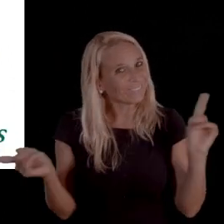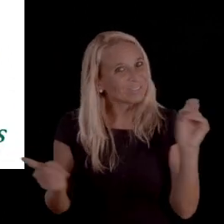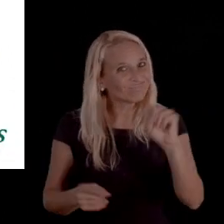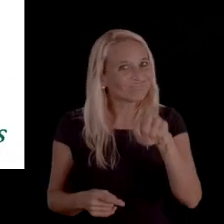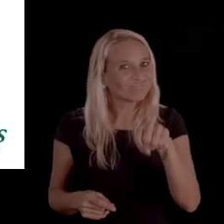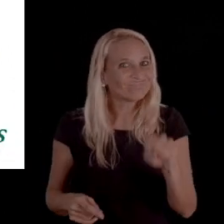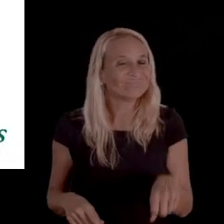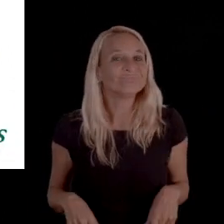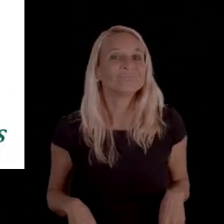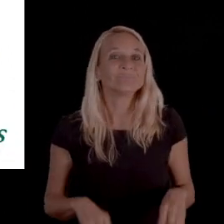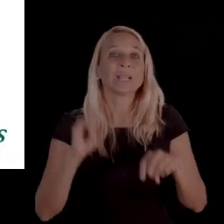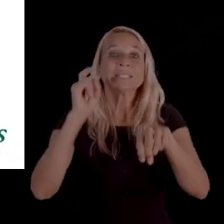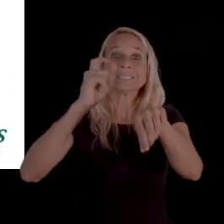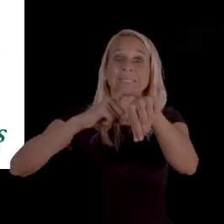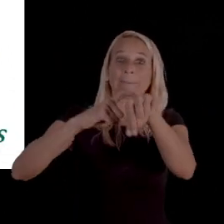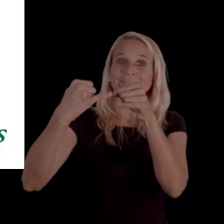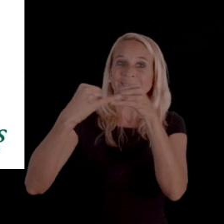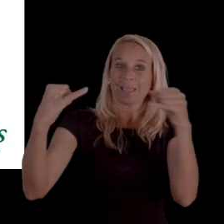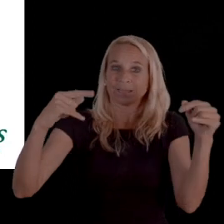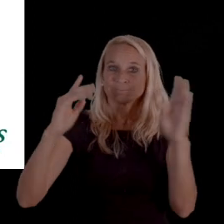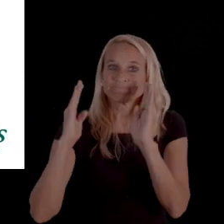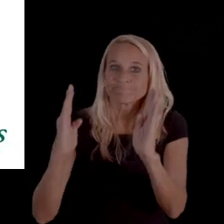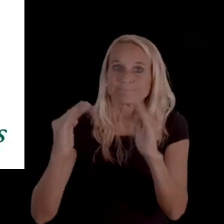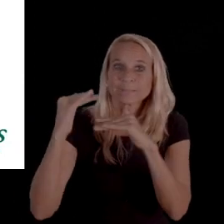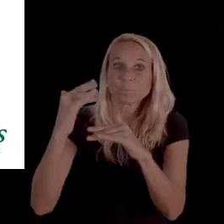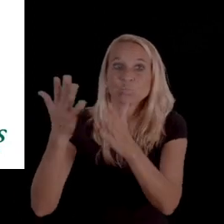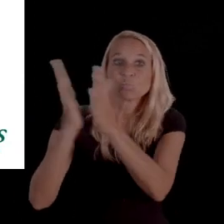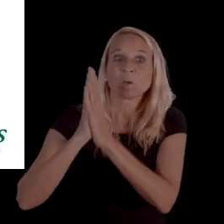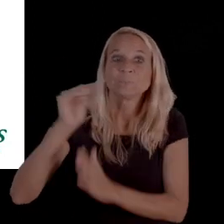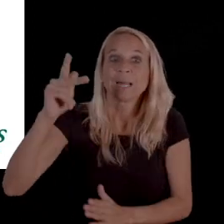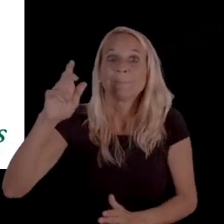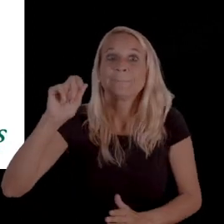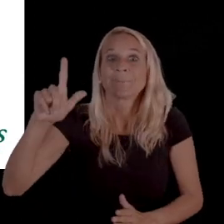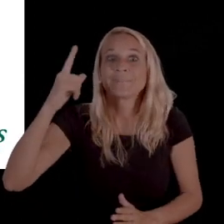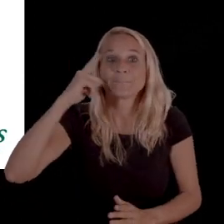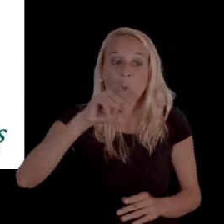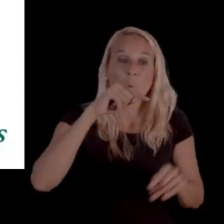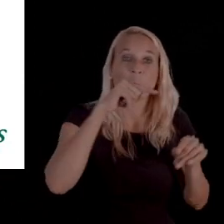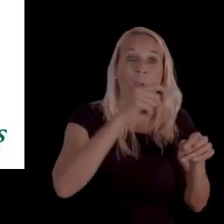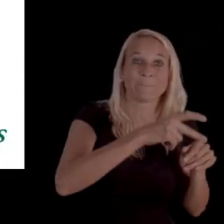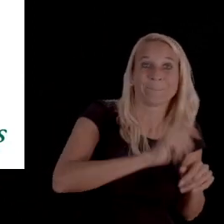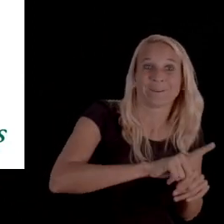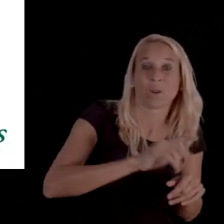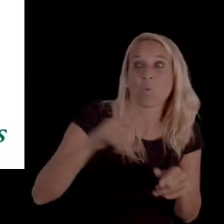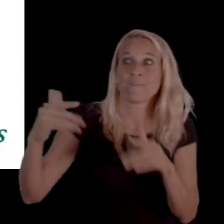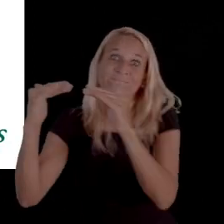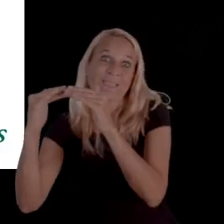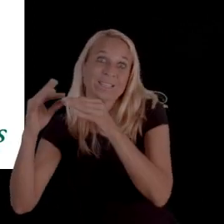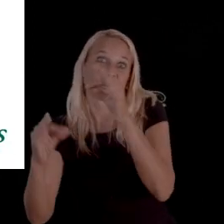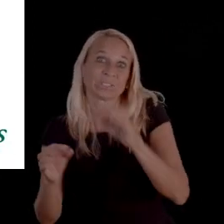And the timelines to request an appeal or a fair hearing are also different.